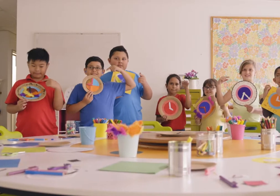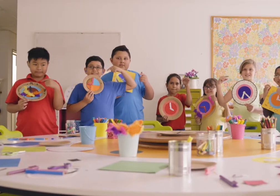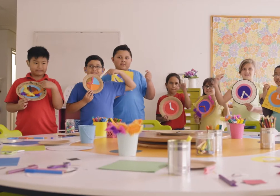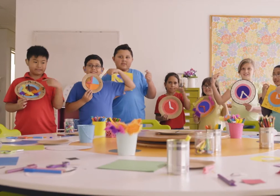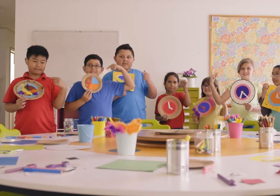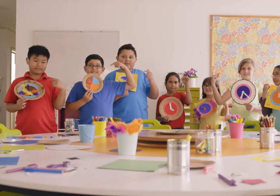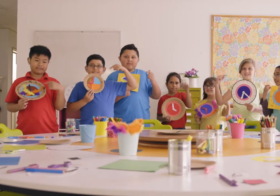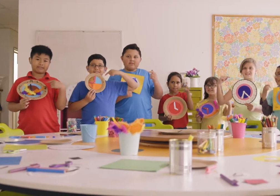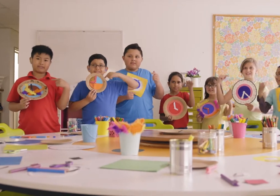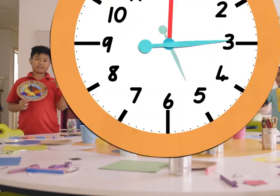Look!